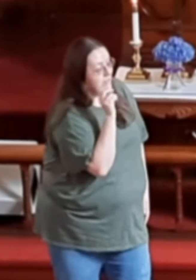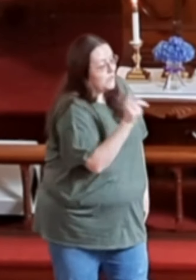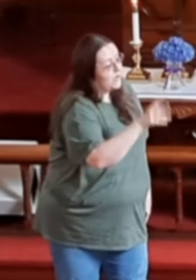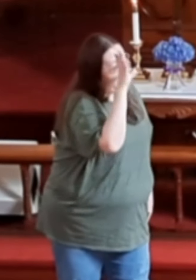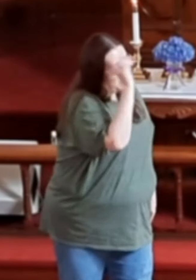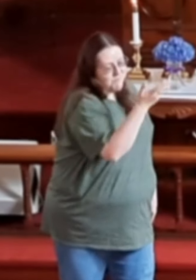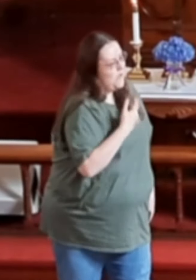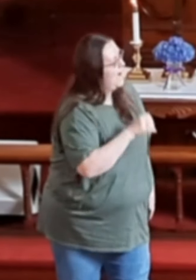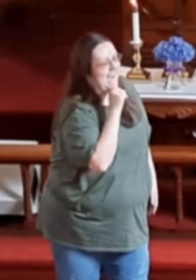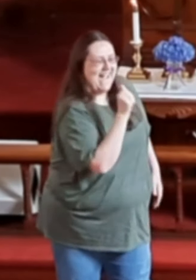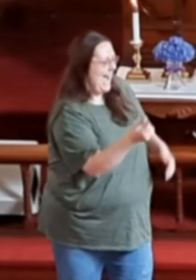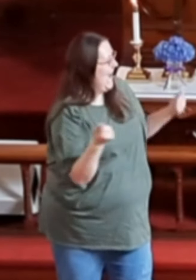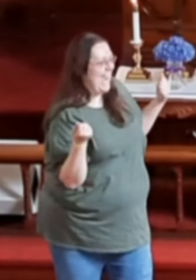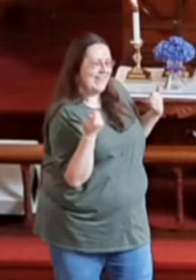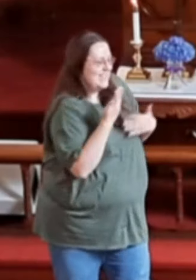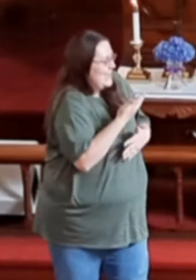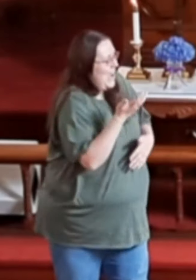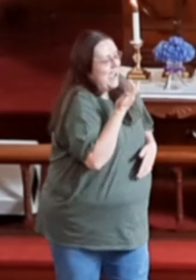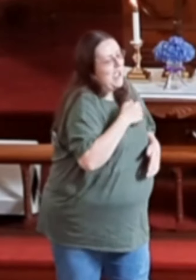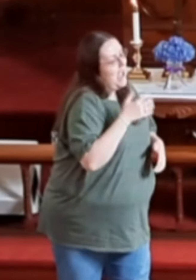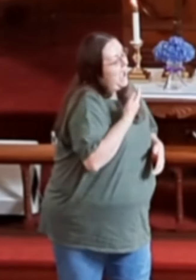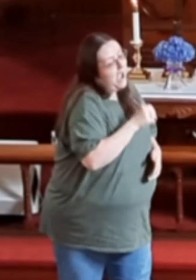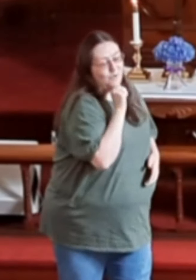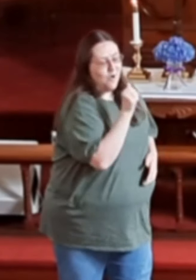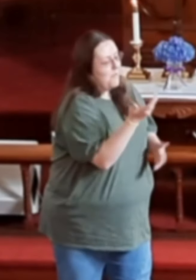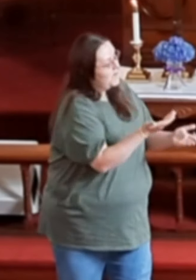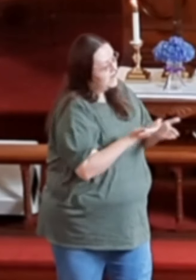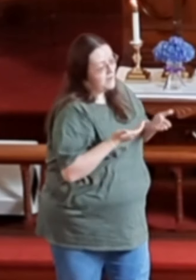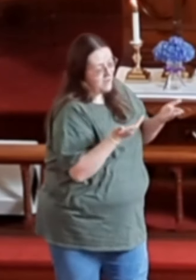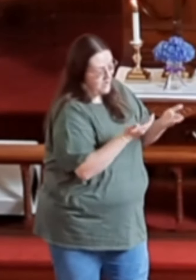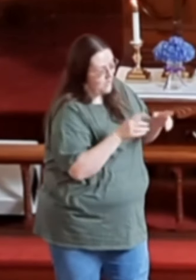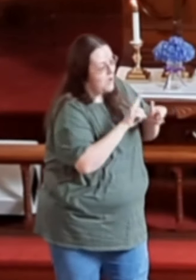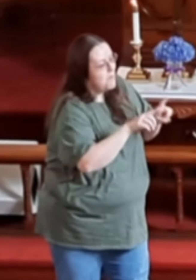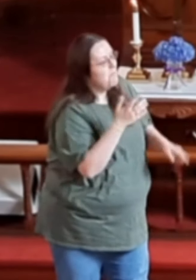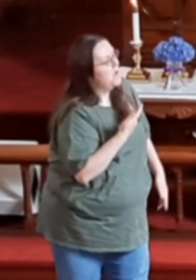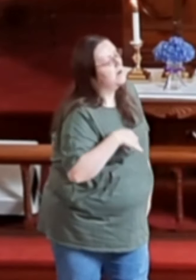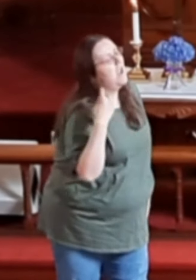It's okay, boy, I ain't scared I won't be here